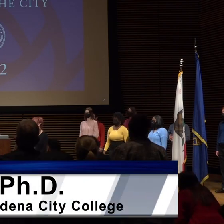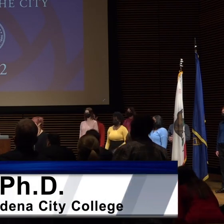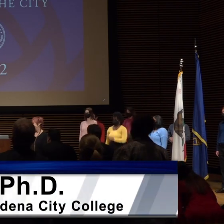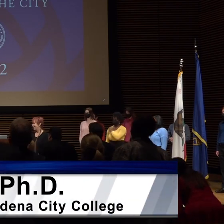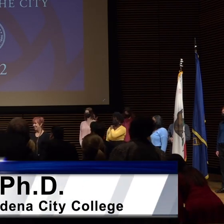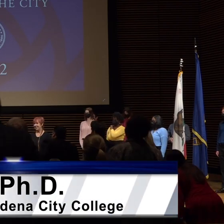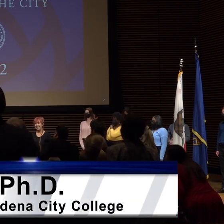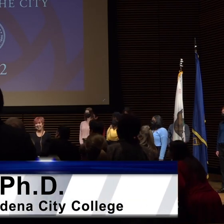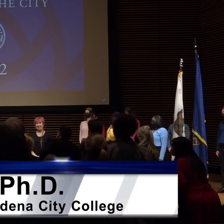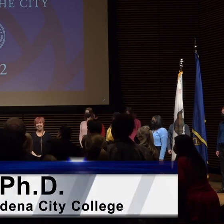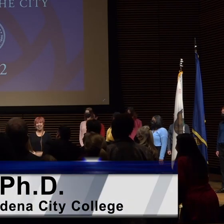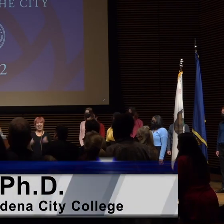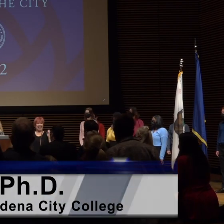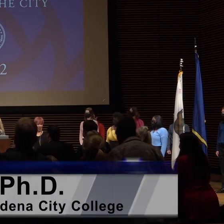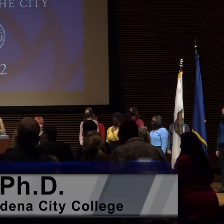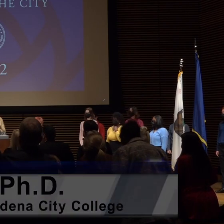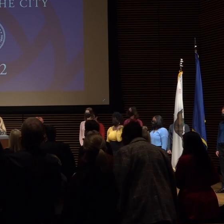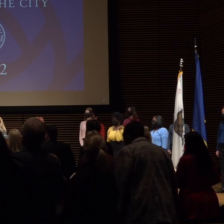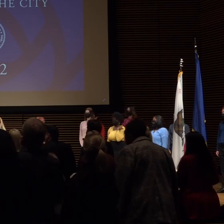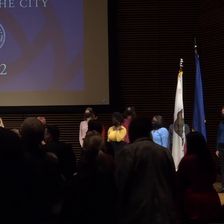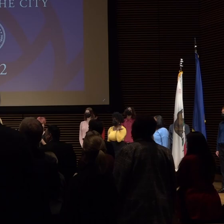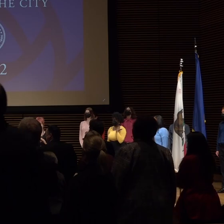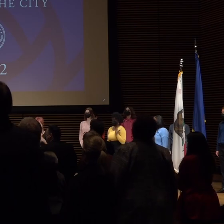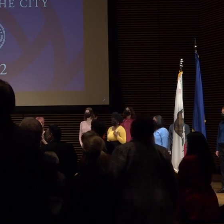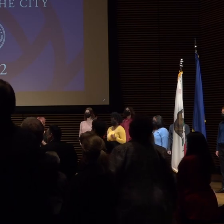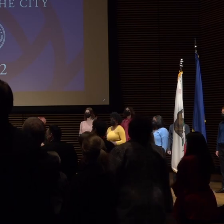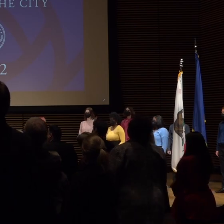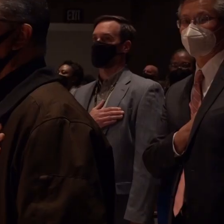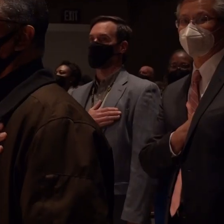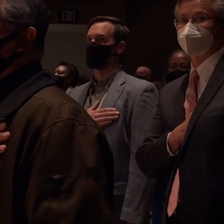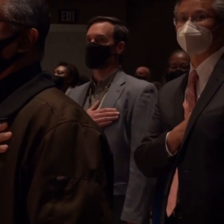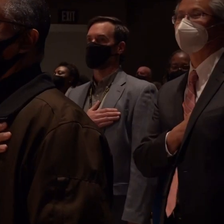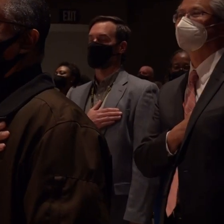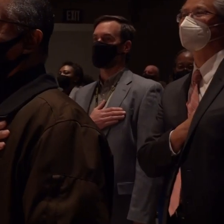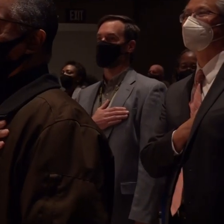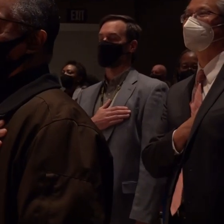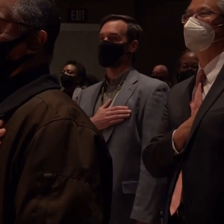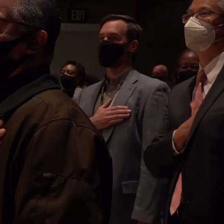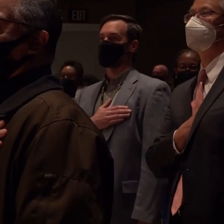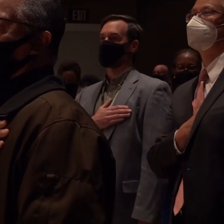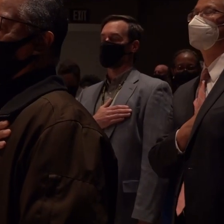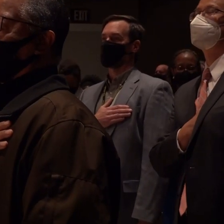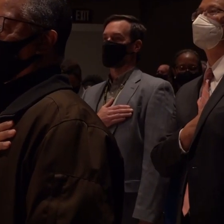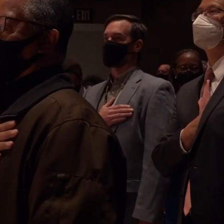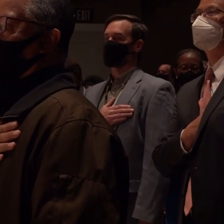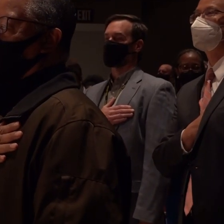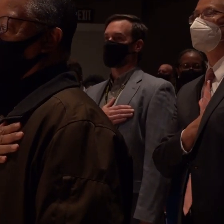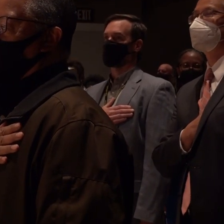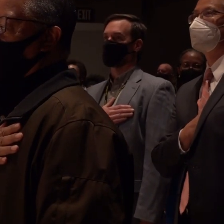you get your exercise in okay please put your hand over your heart